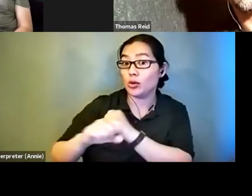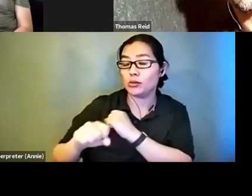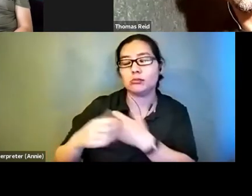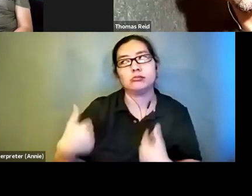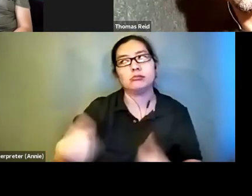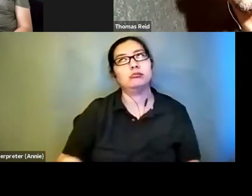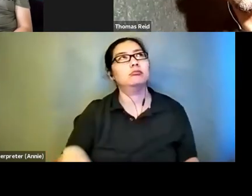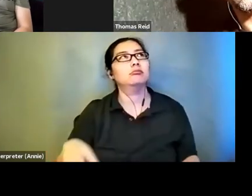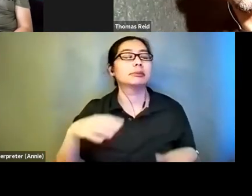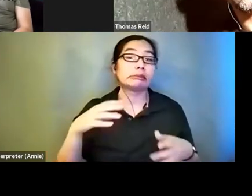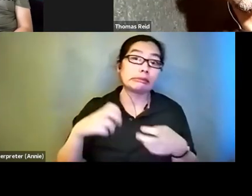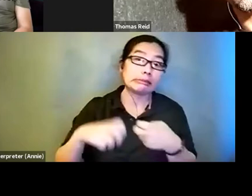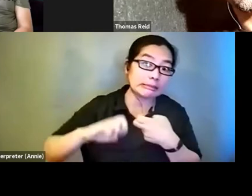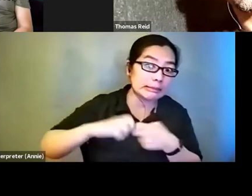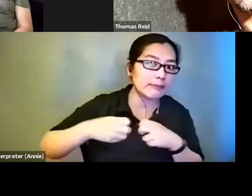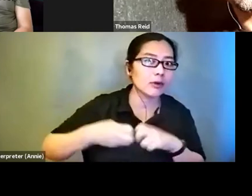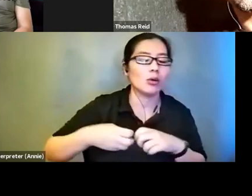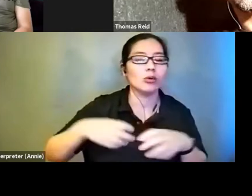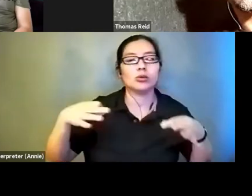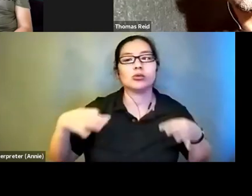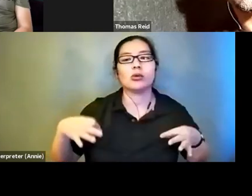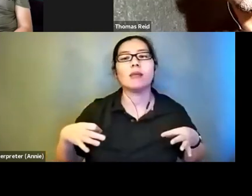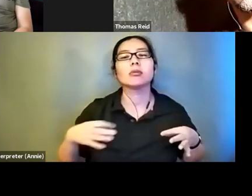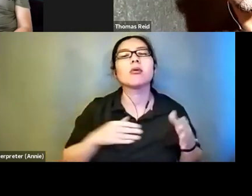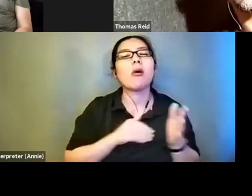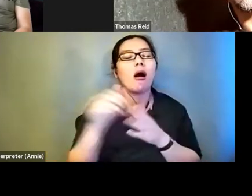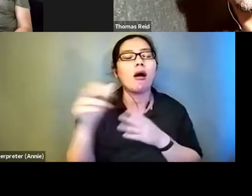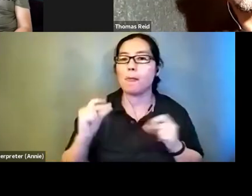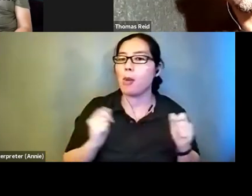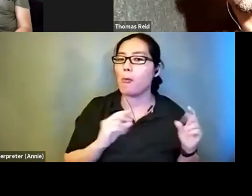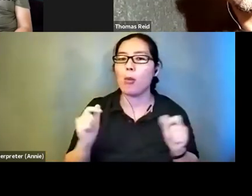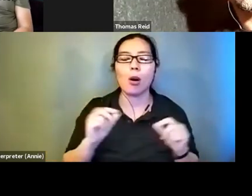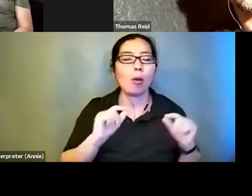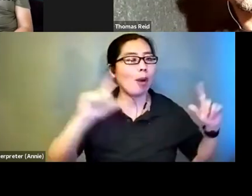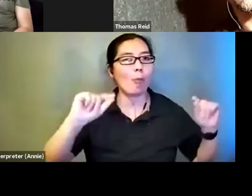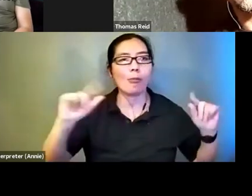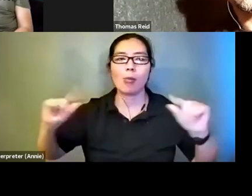because they are often very rapid fire images with a big